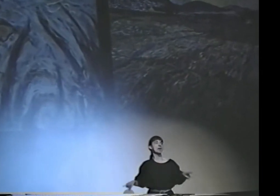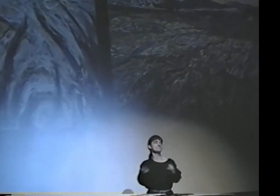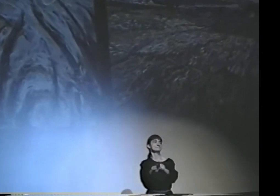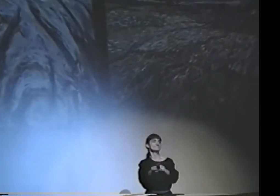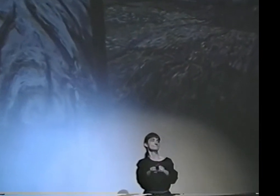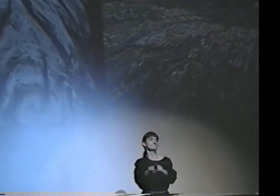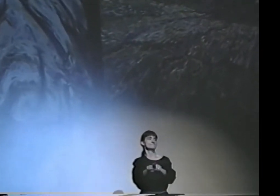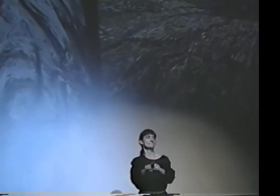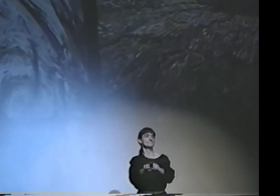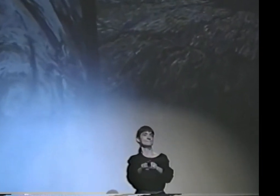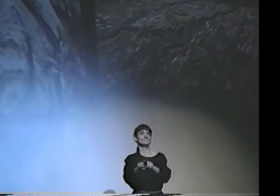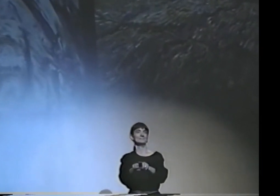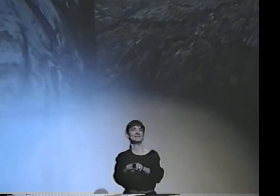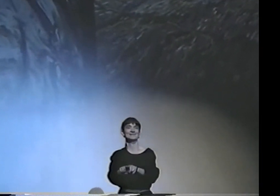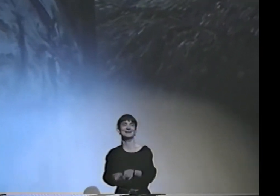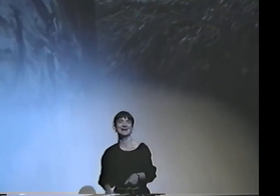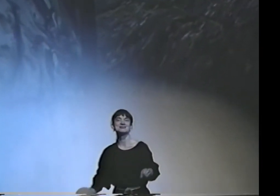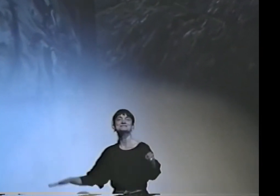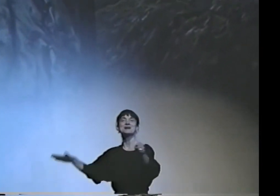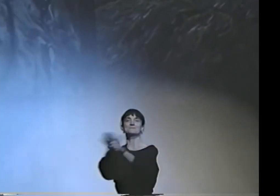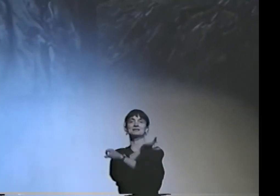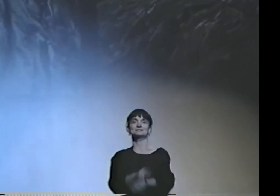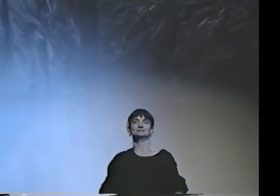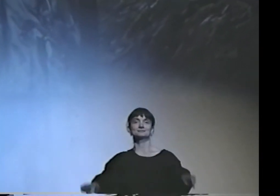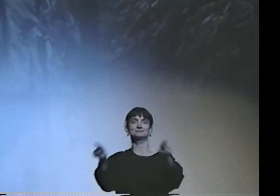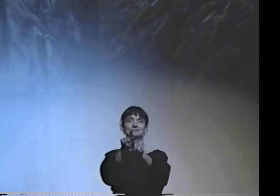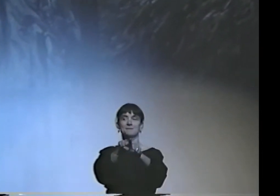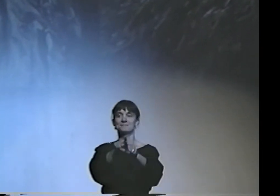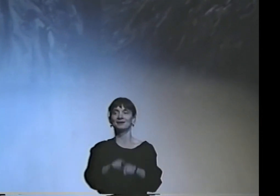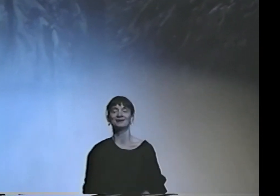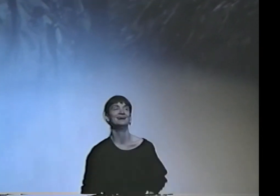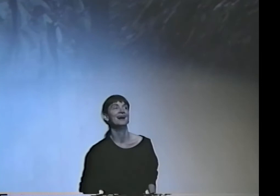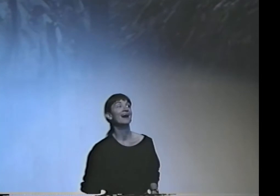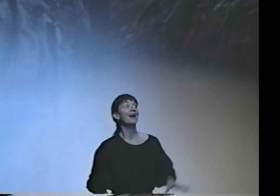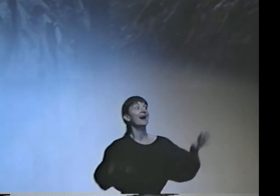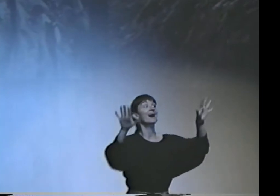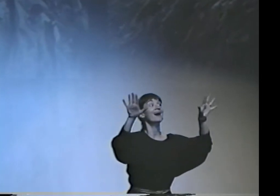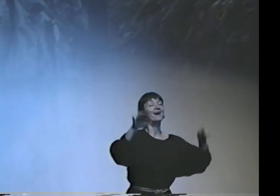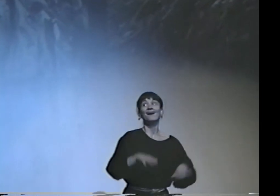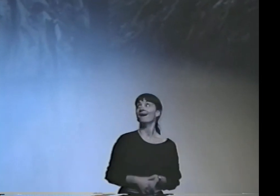AGAIN, THEY'RE COMPLETELY THE SAME. COMPLETELY THE SAME.